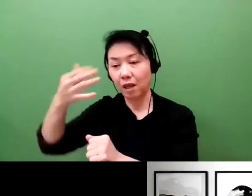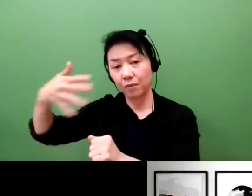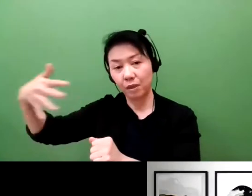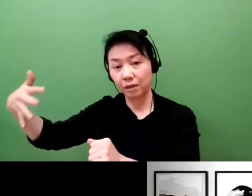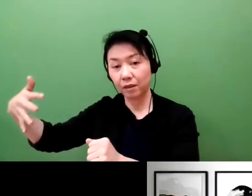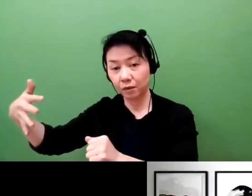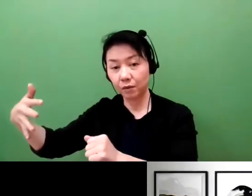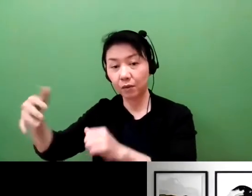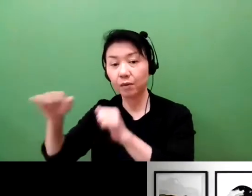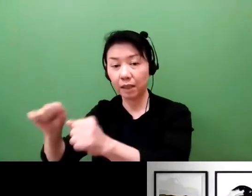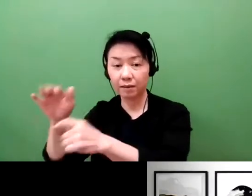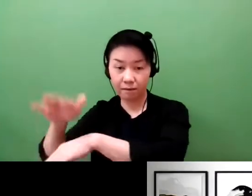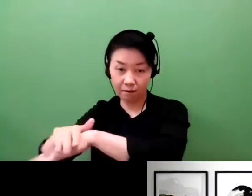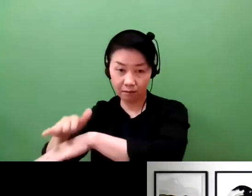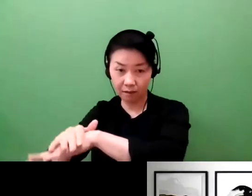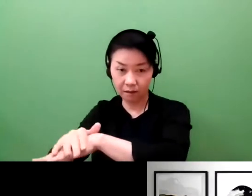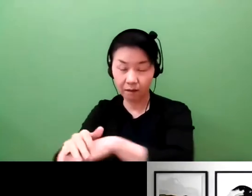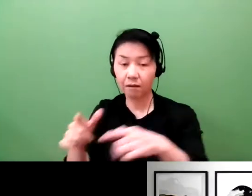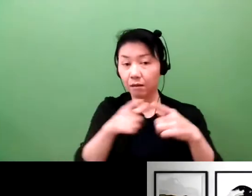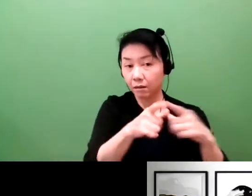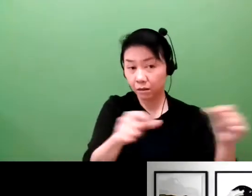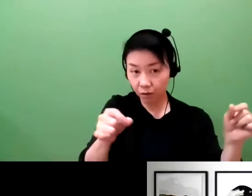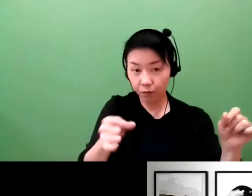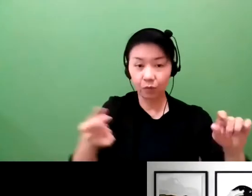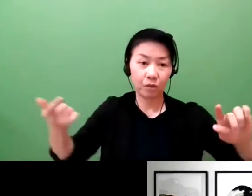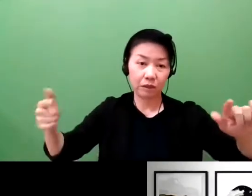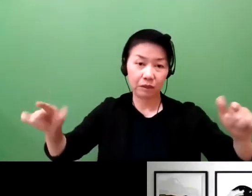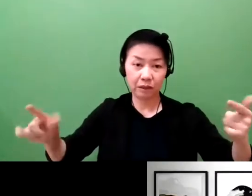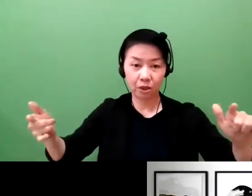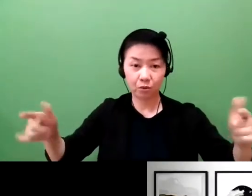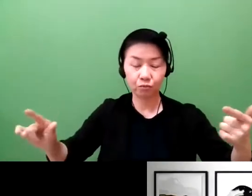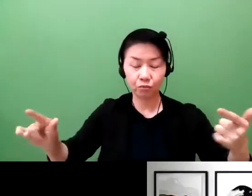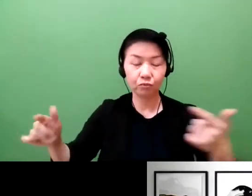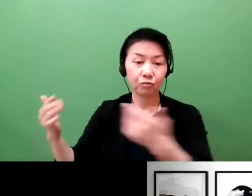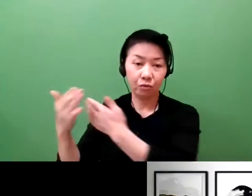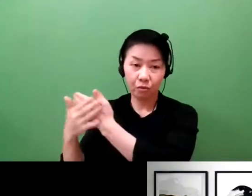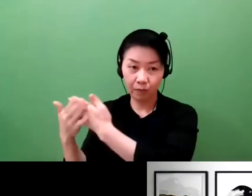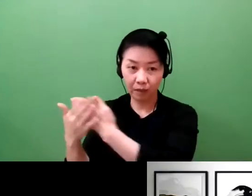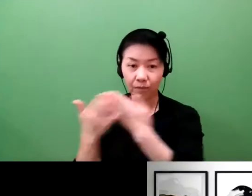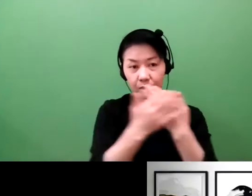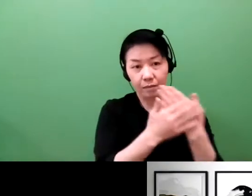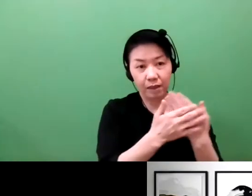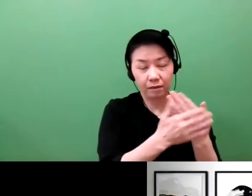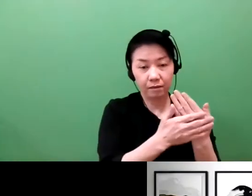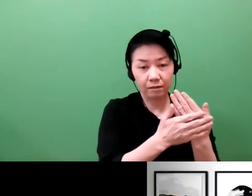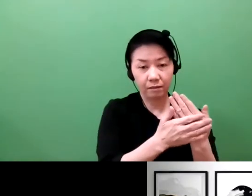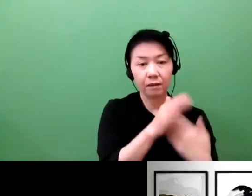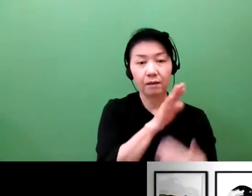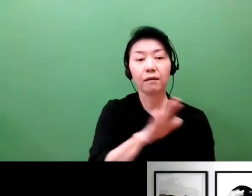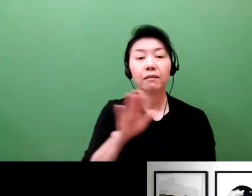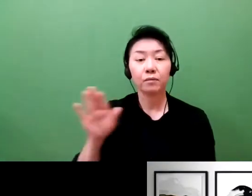And such a business model exists in the United States, which also indicates that there are various options that are